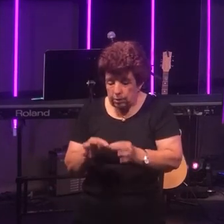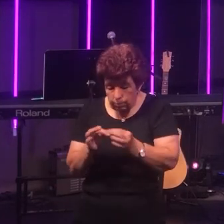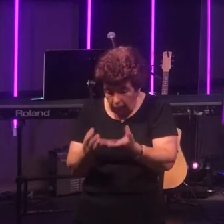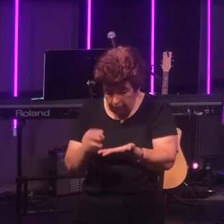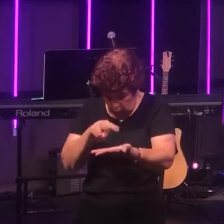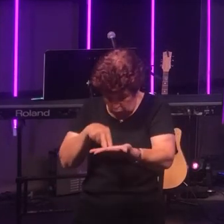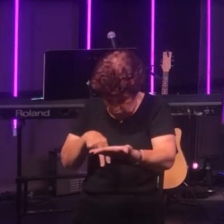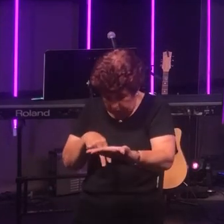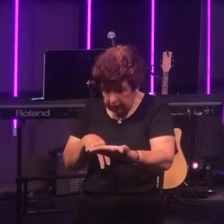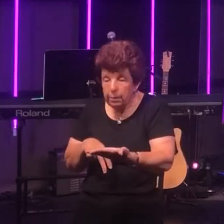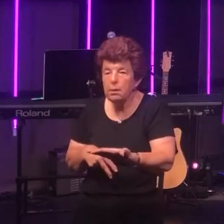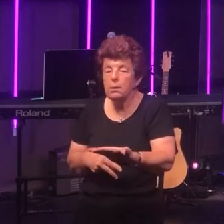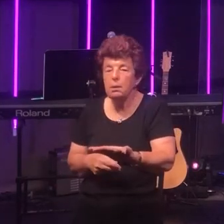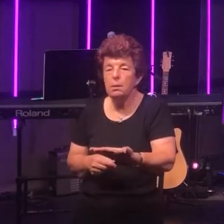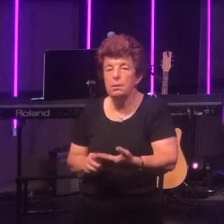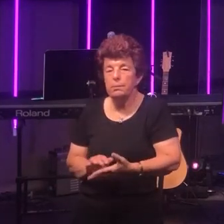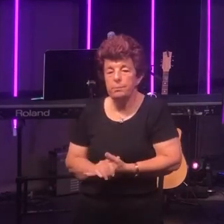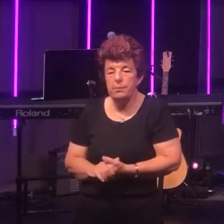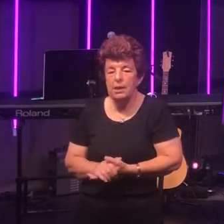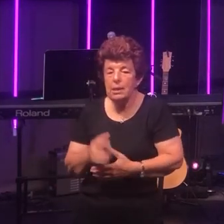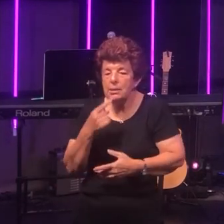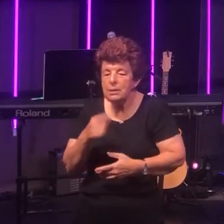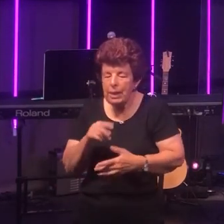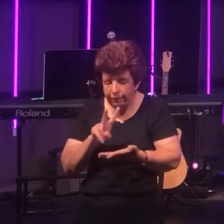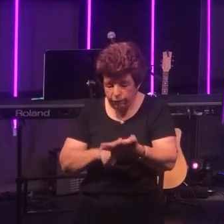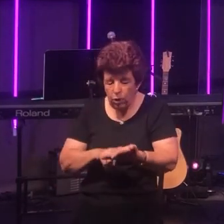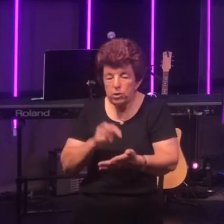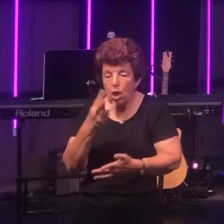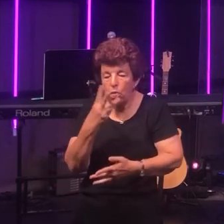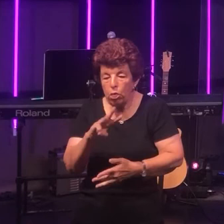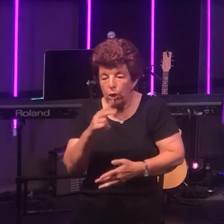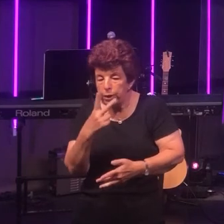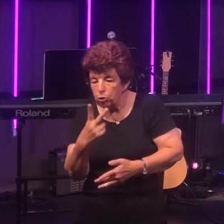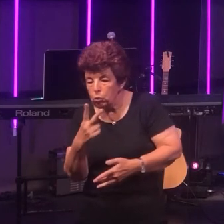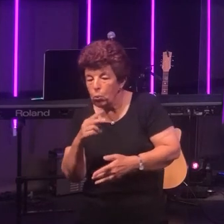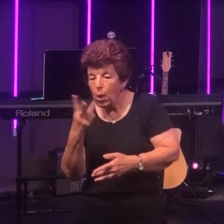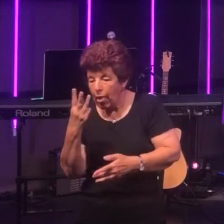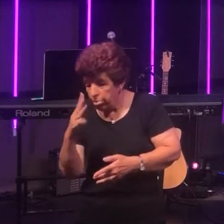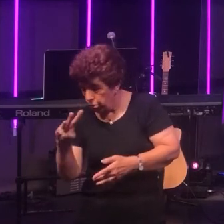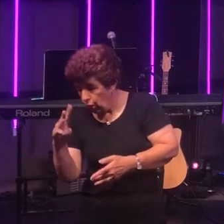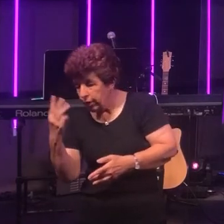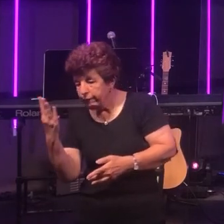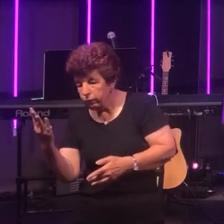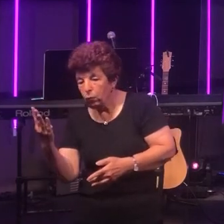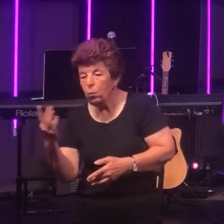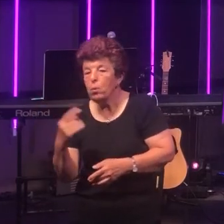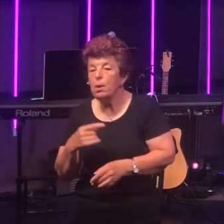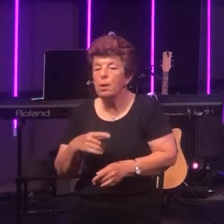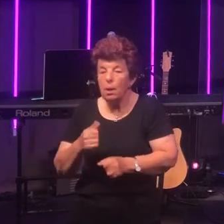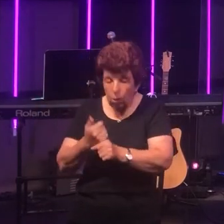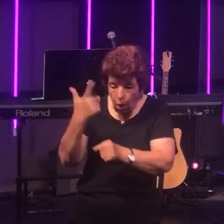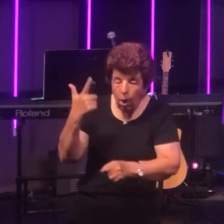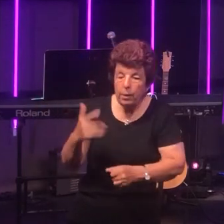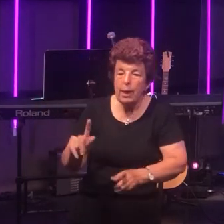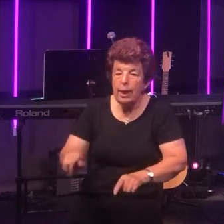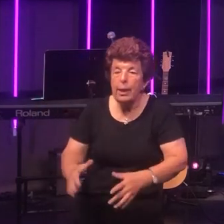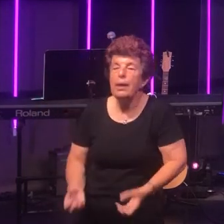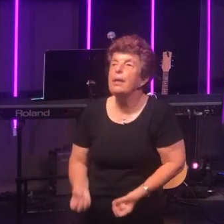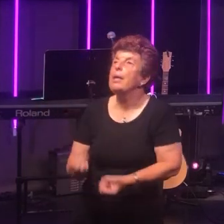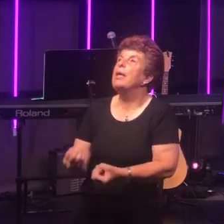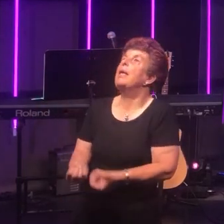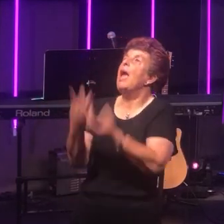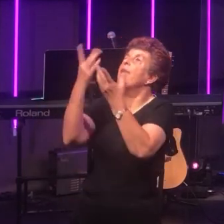just read about that. It says in verses 32 and 34 that God gave up his own son